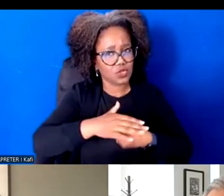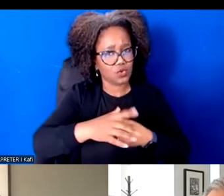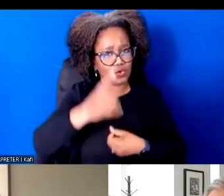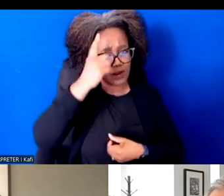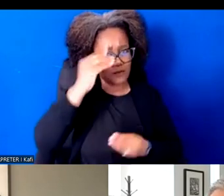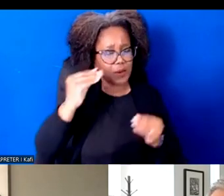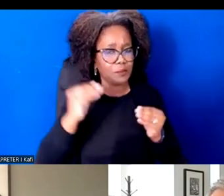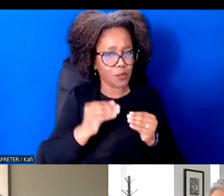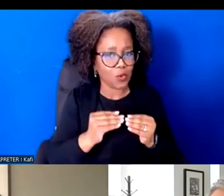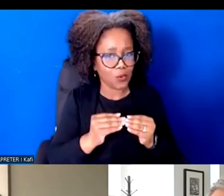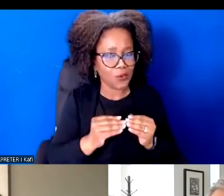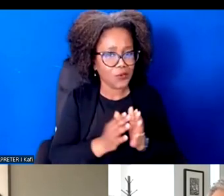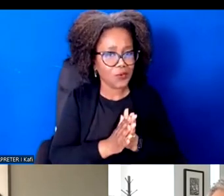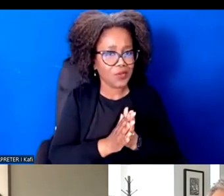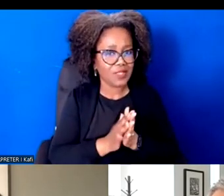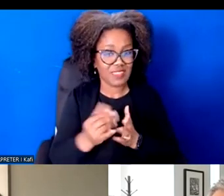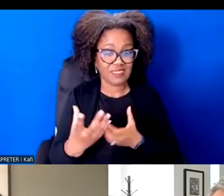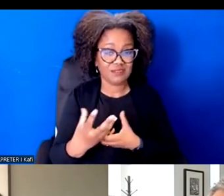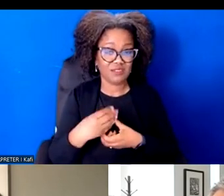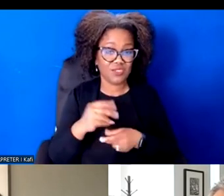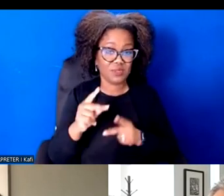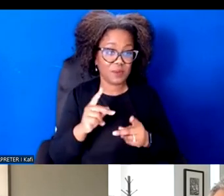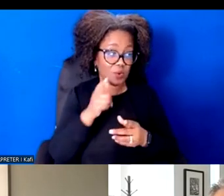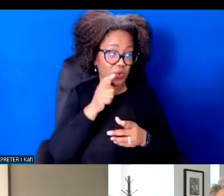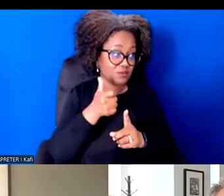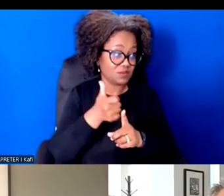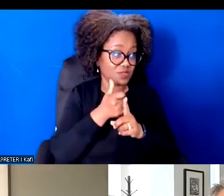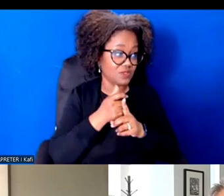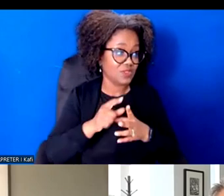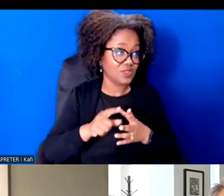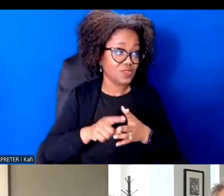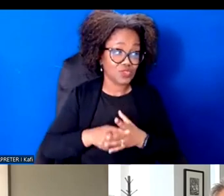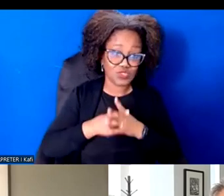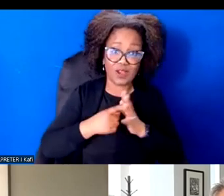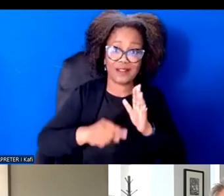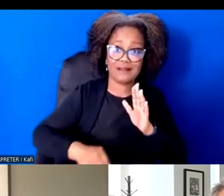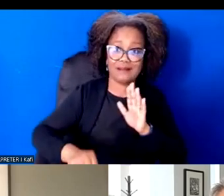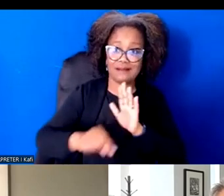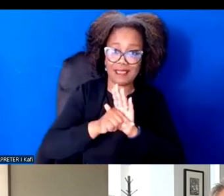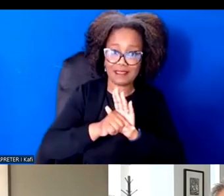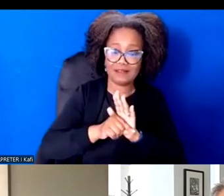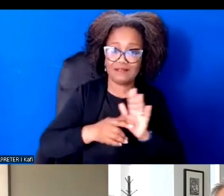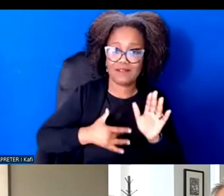Who actually started with negative feelings about government and actually started with